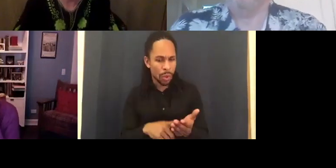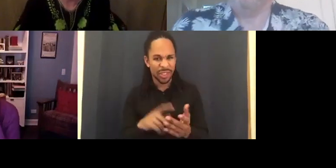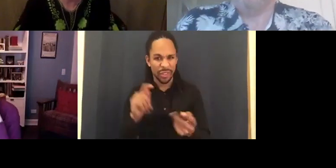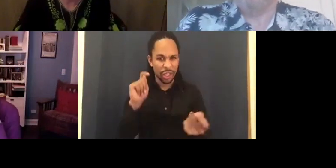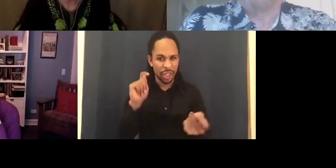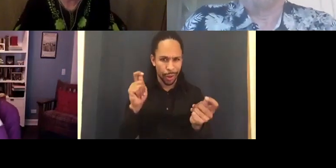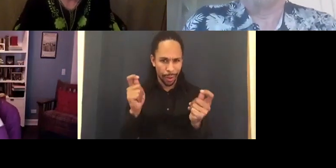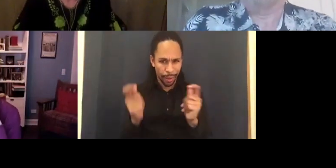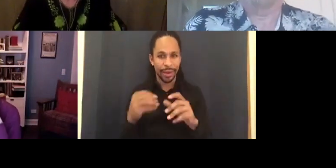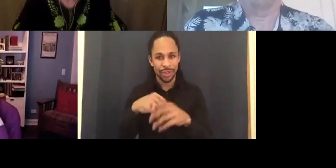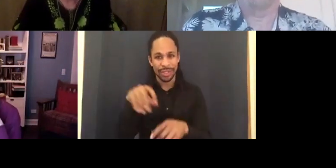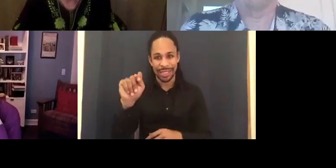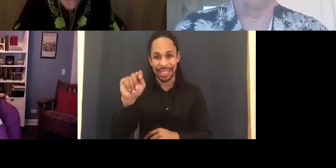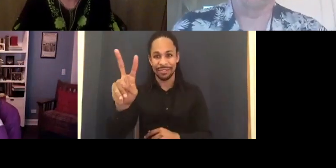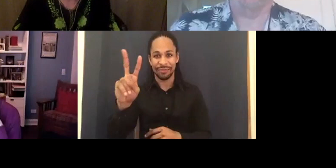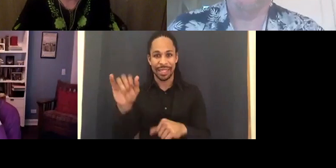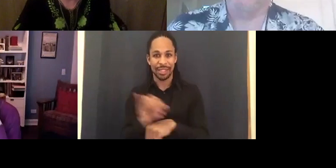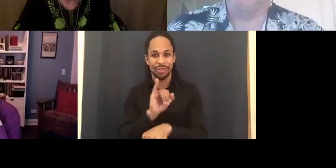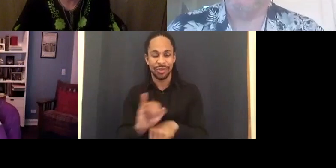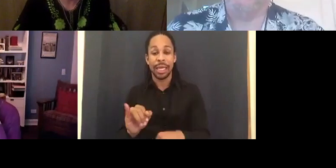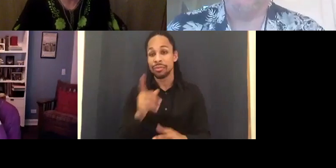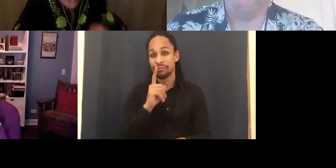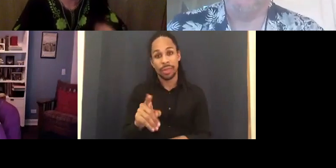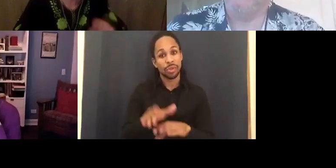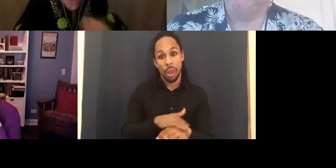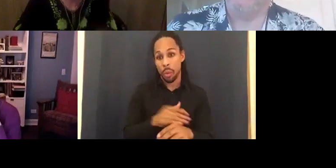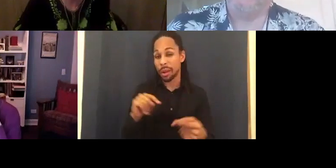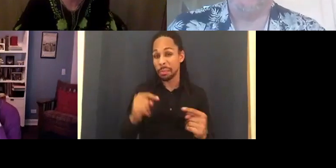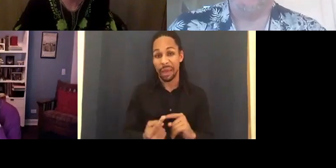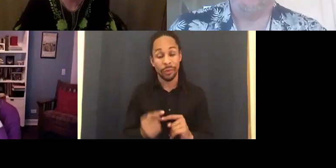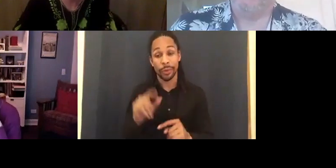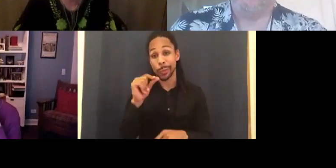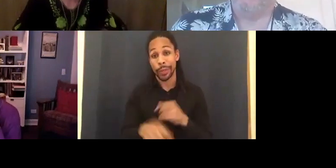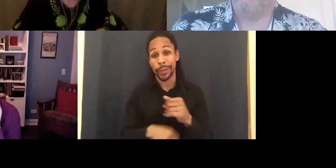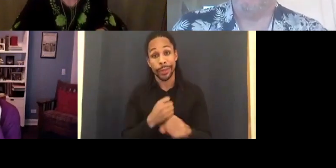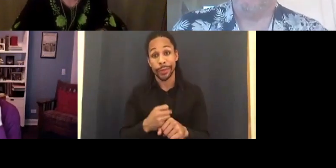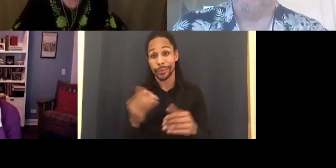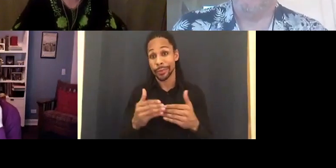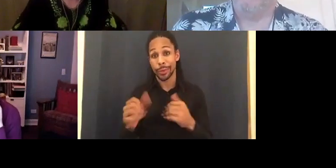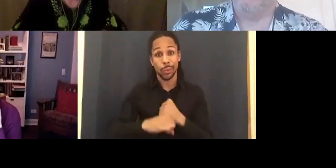But I have noticed a difference. Hollywood holding out, it's like